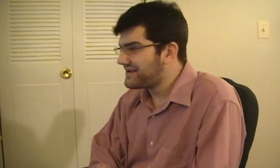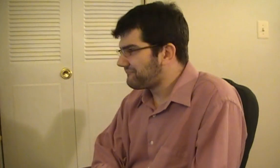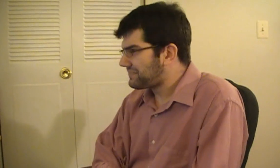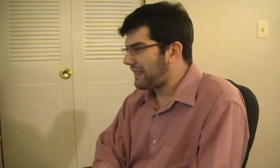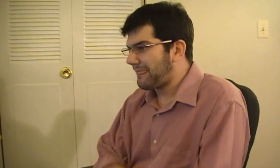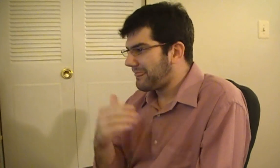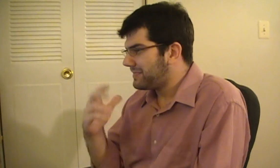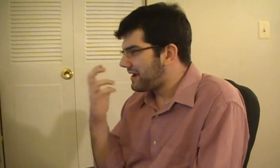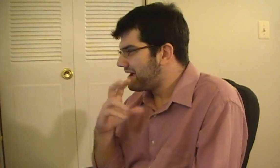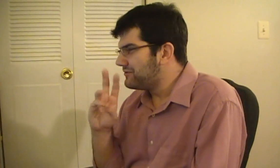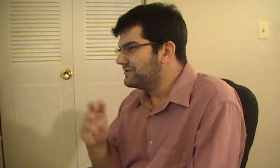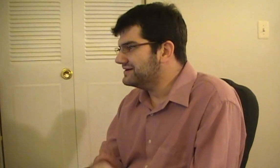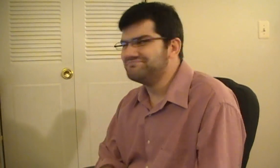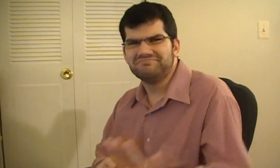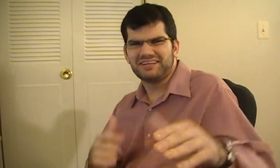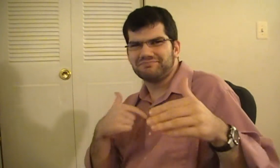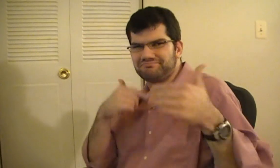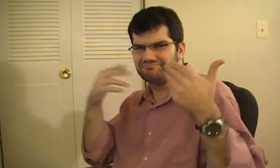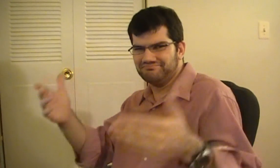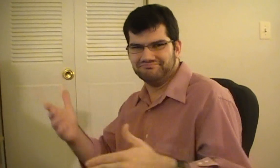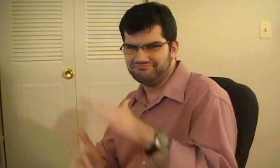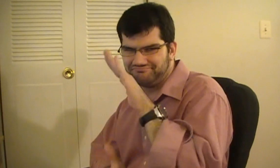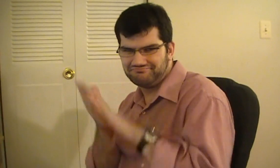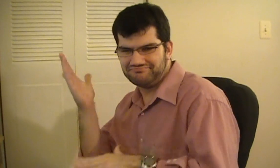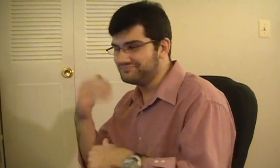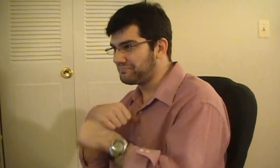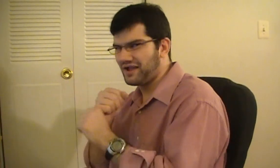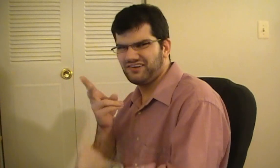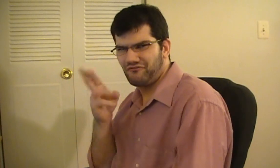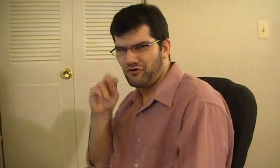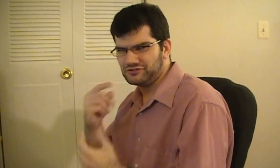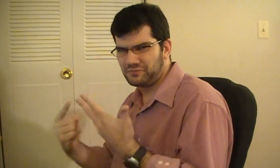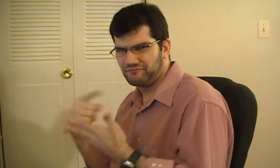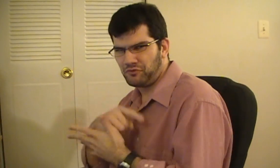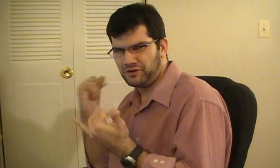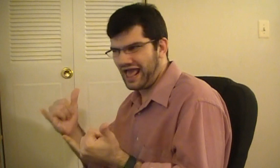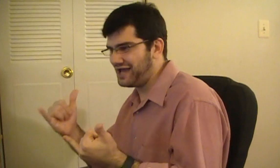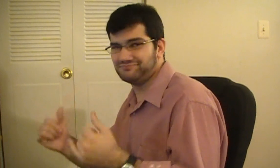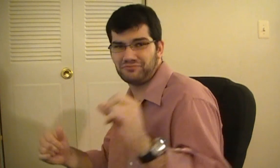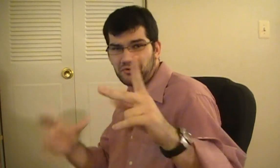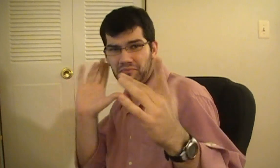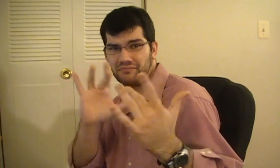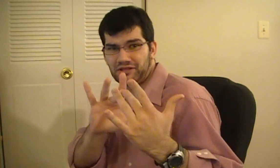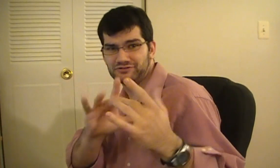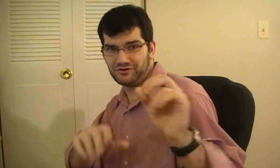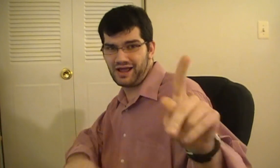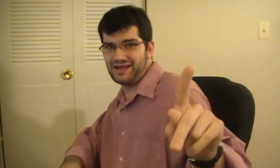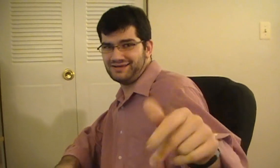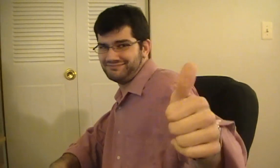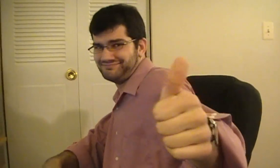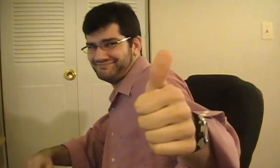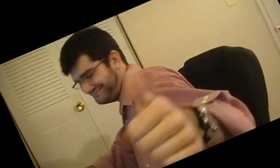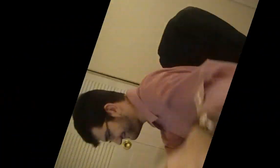Okay, I'm gonna go ahead and review the VRS Provider. Take care and keep in touch!